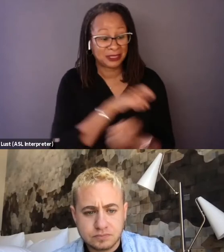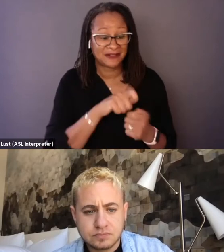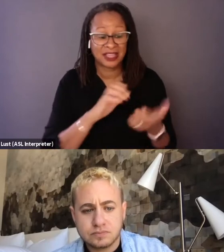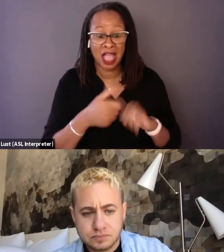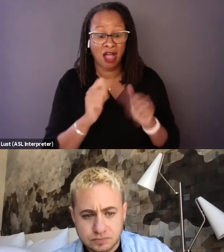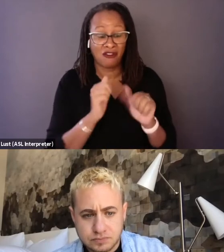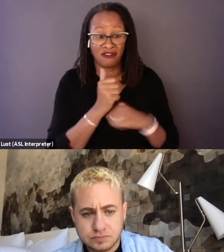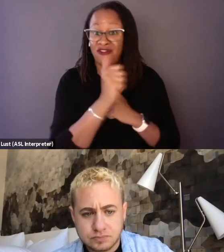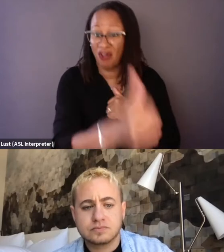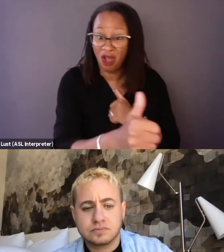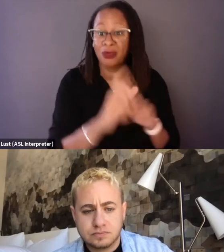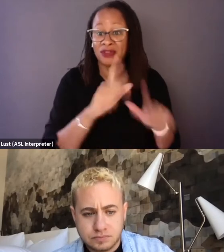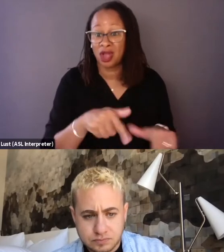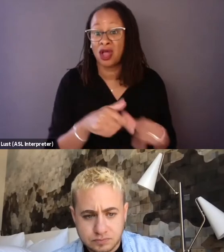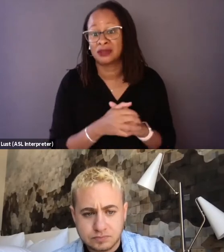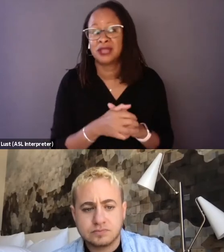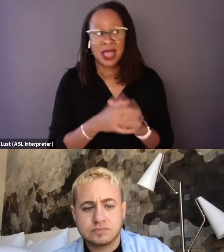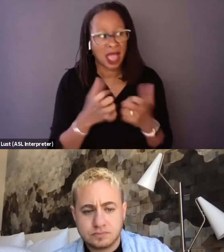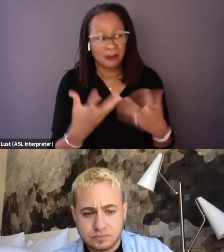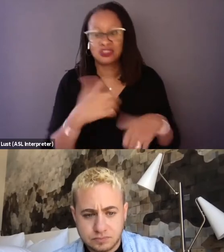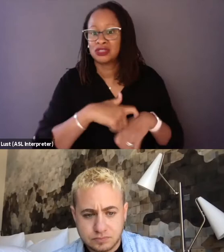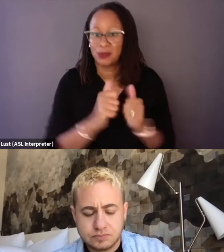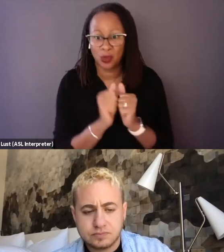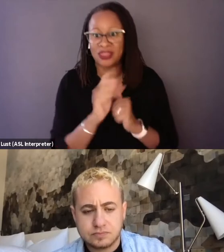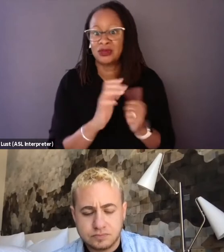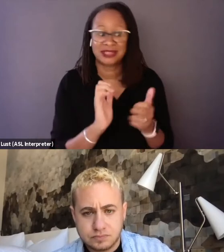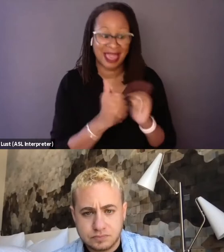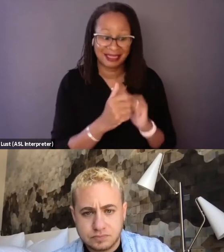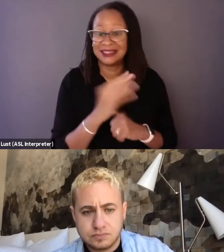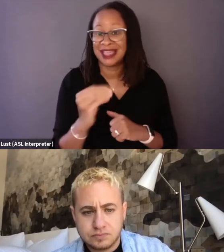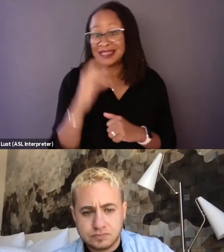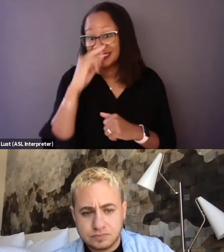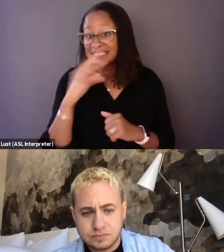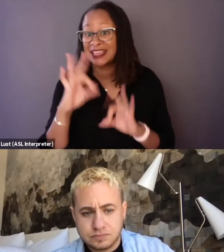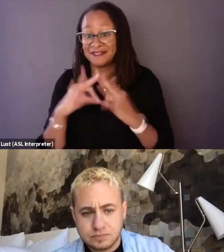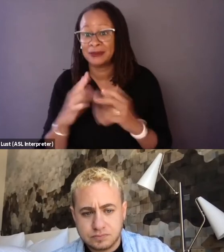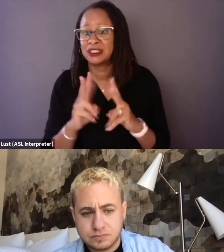with some of these athletes and kids and families. And it was very heartbreaking for us to have